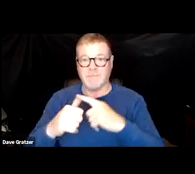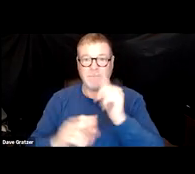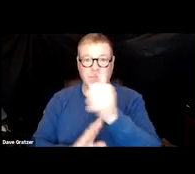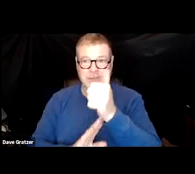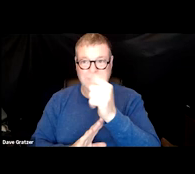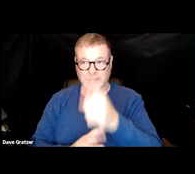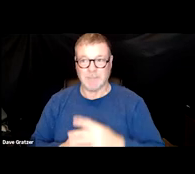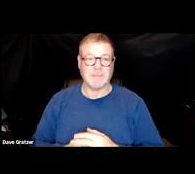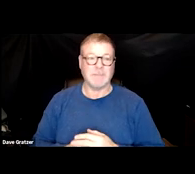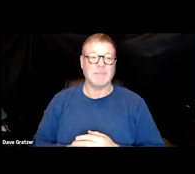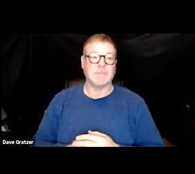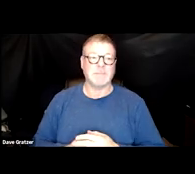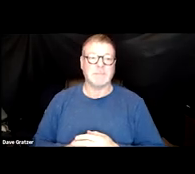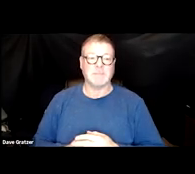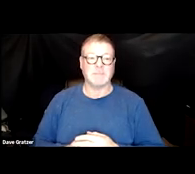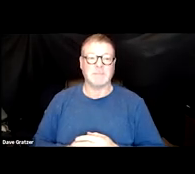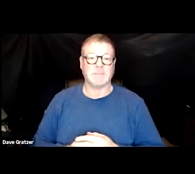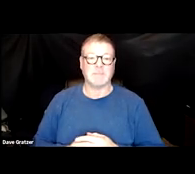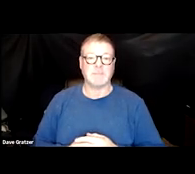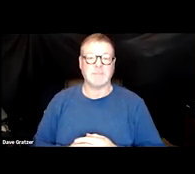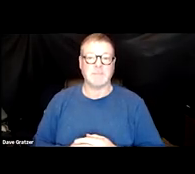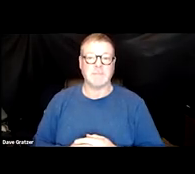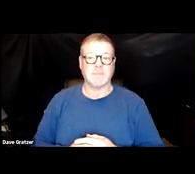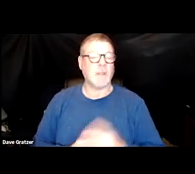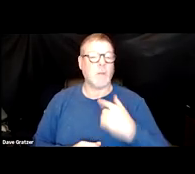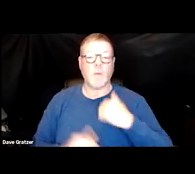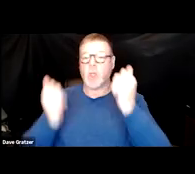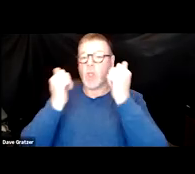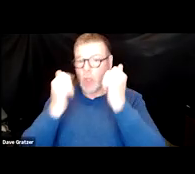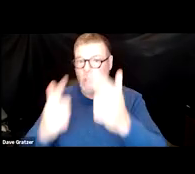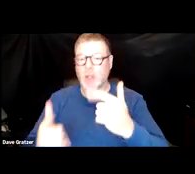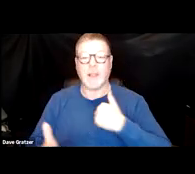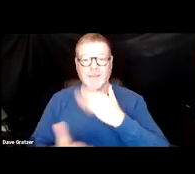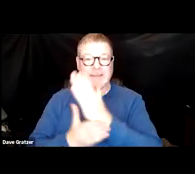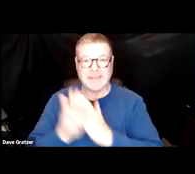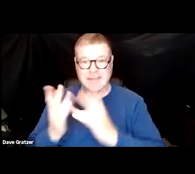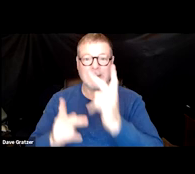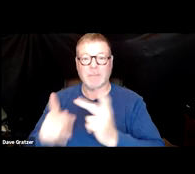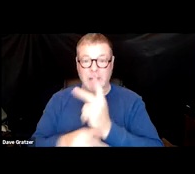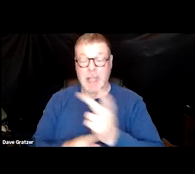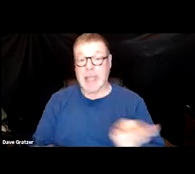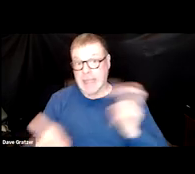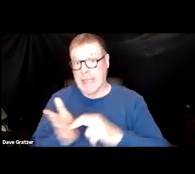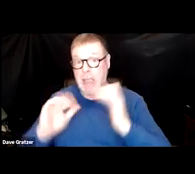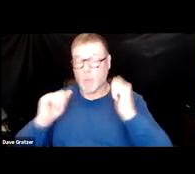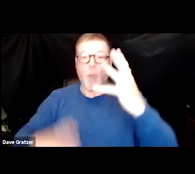to actually have this by definition. But certainly, we all have some form, if you stand up quickly, you may feel lightheaded.